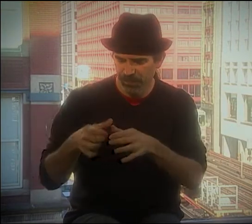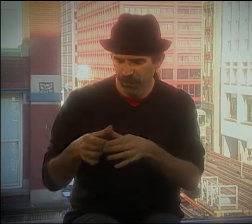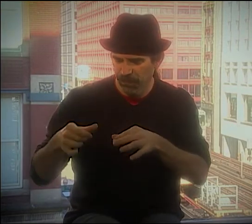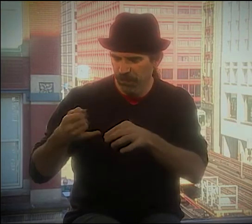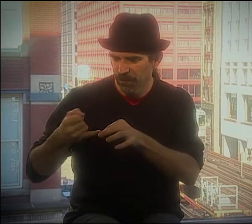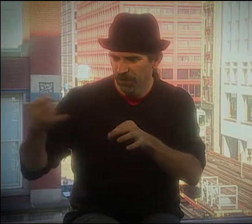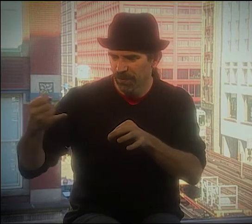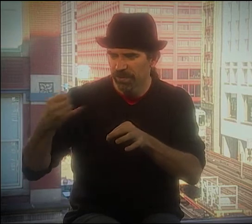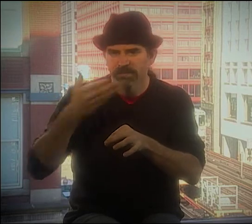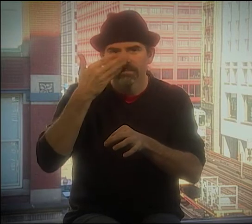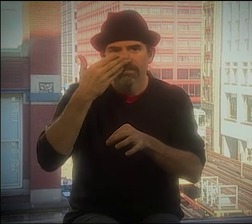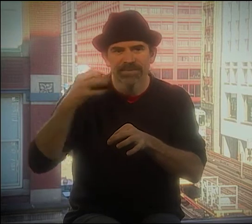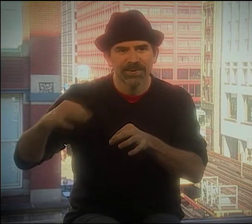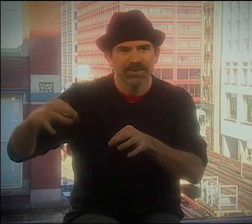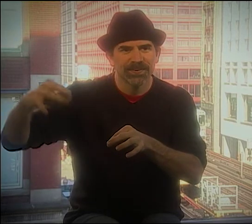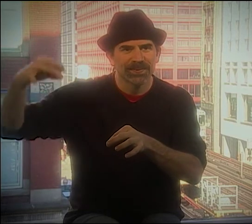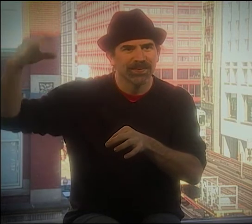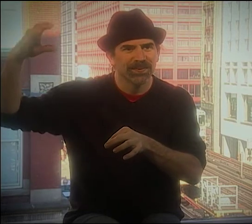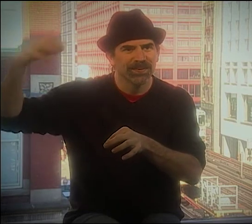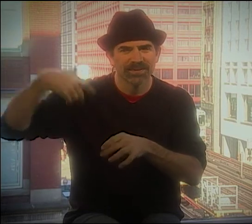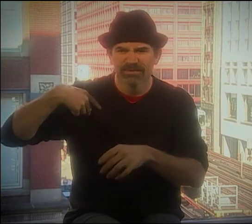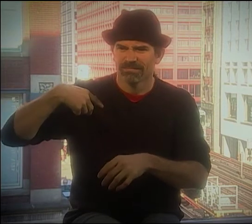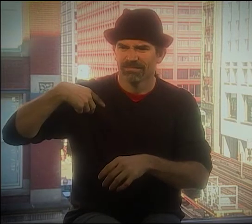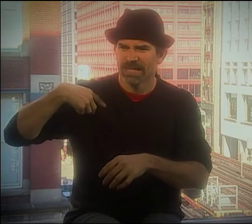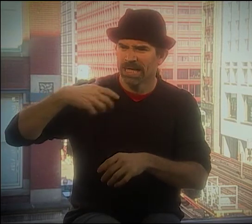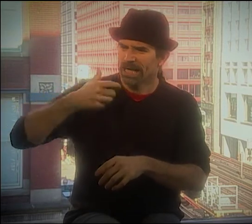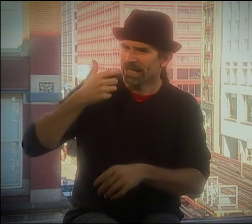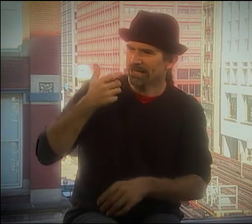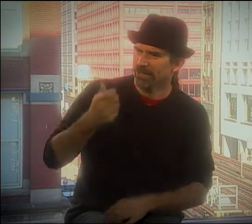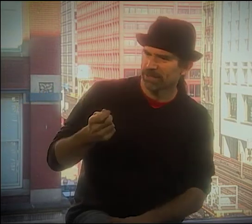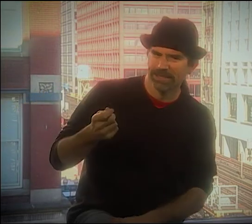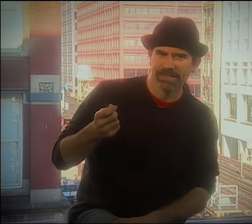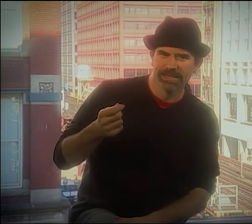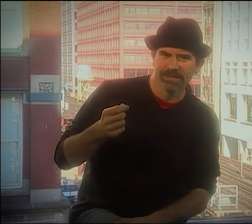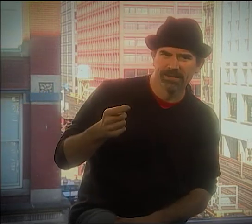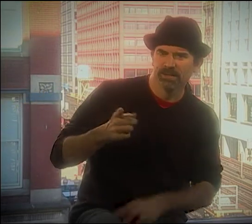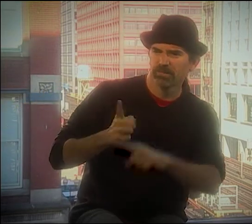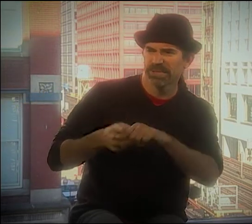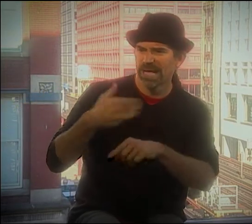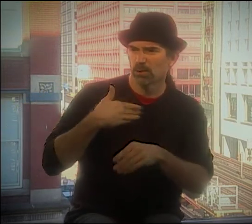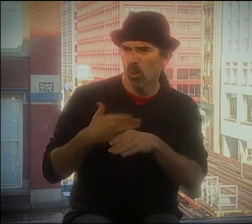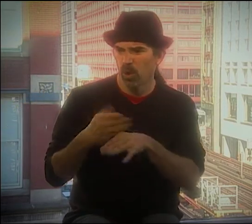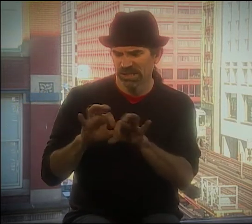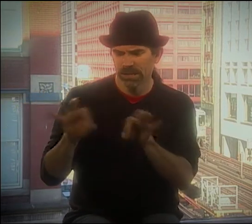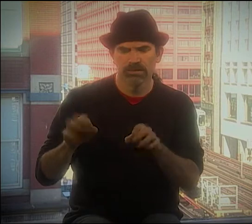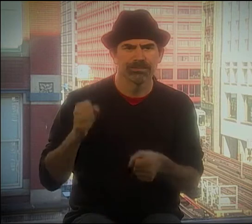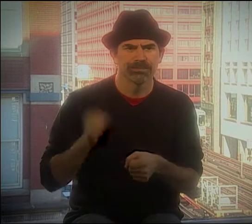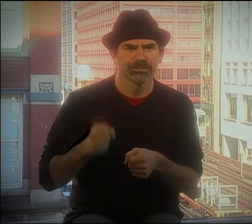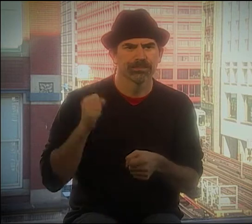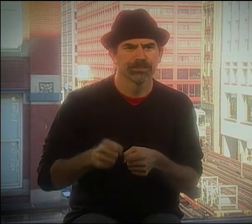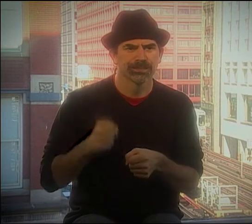AND OVER AT THIS TABLE THEY HAD A LITTLE BOWL OF INCENSE BURNING.